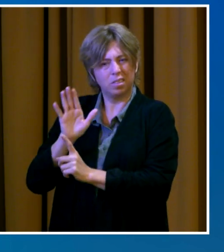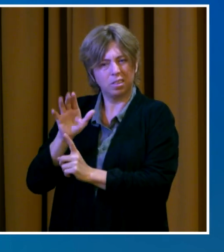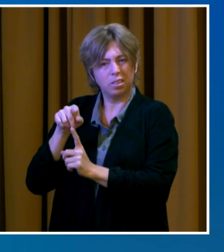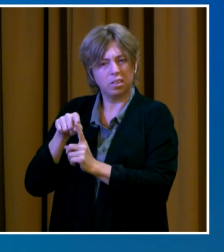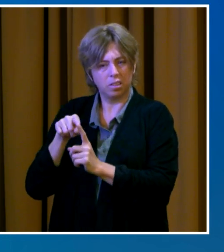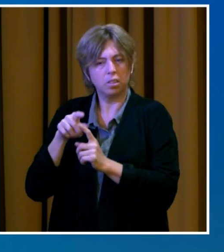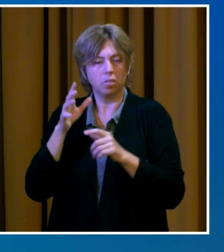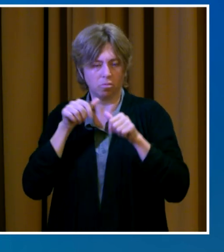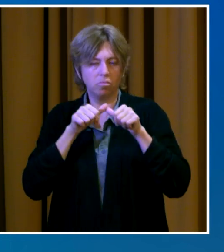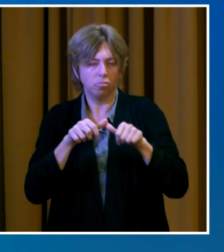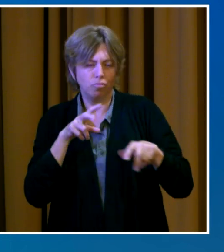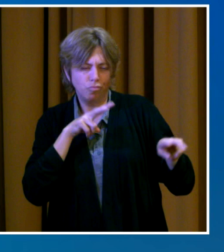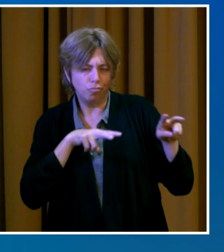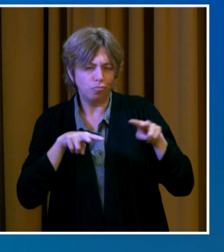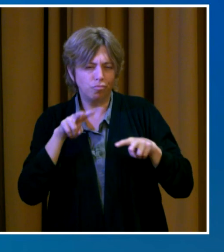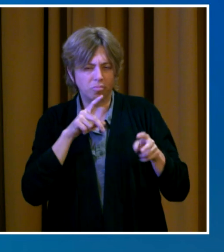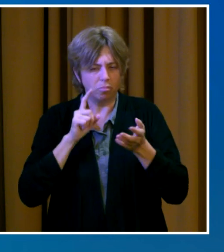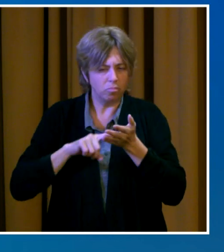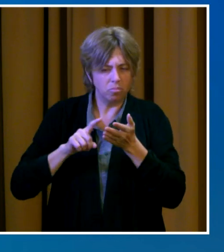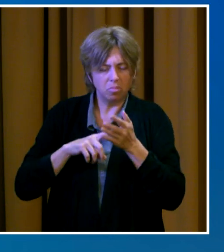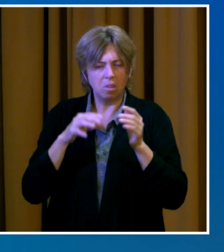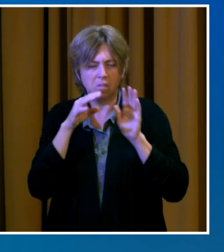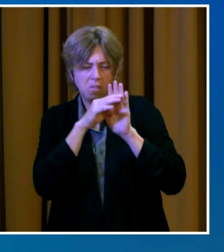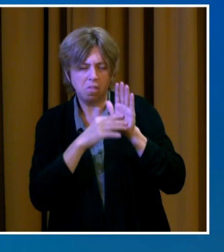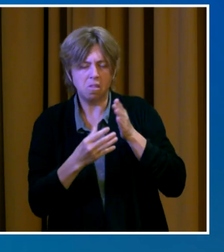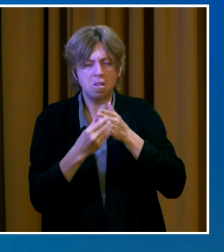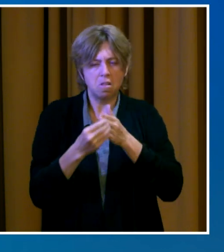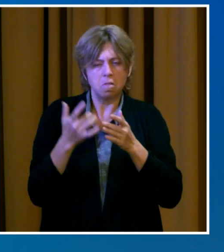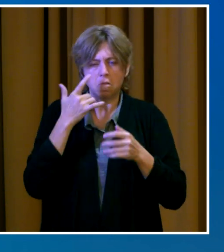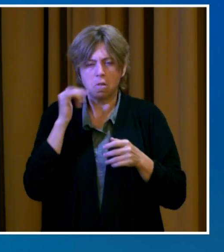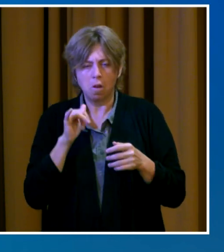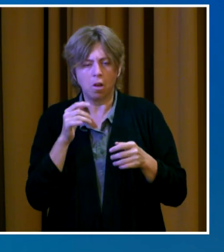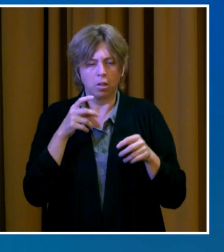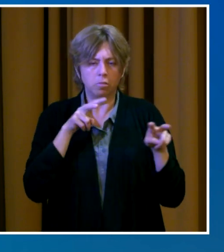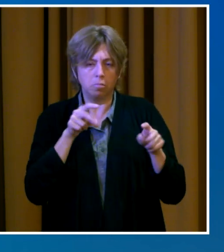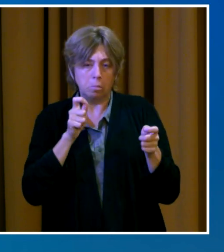in response to COVID-19 infection rates in our community.